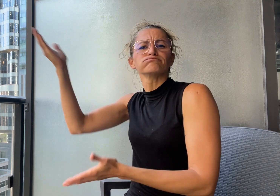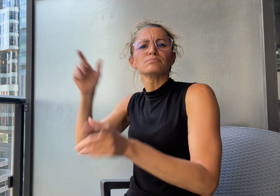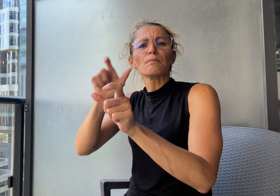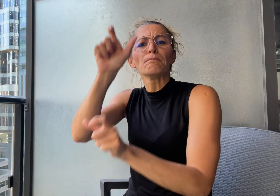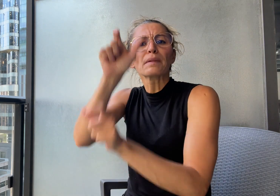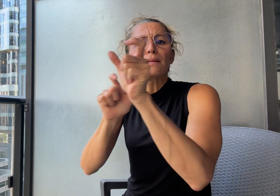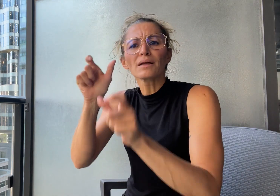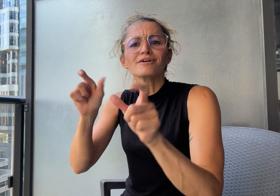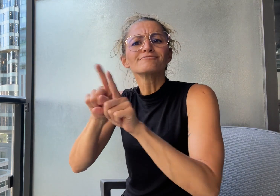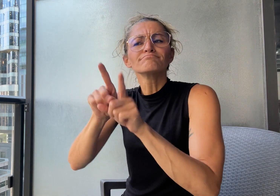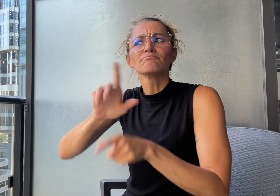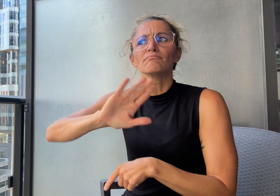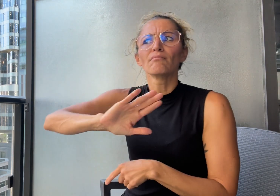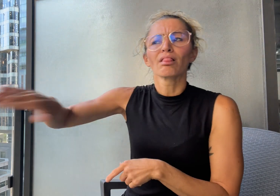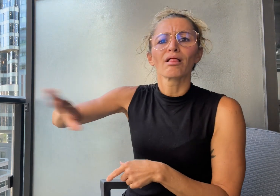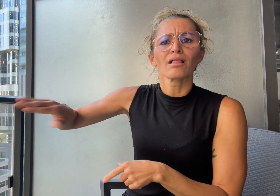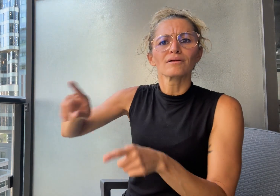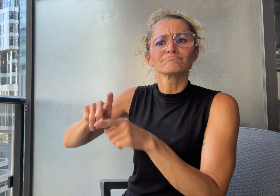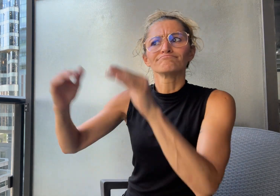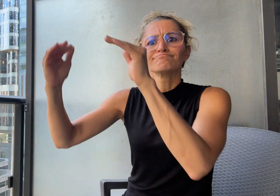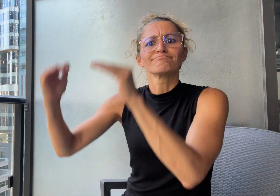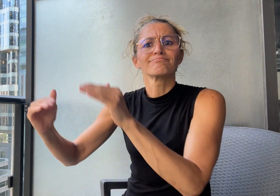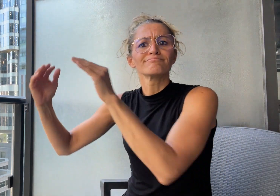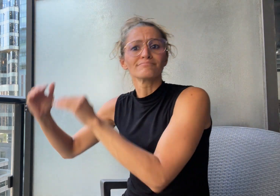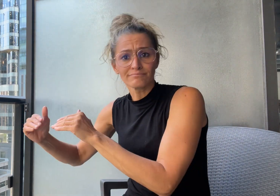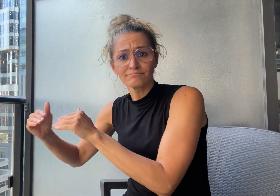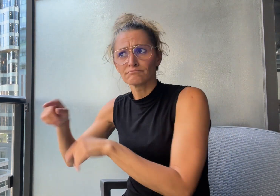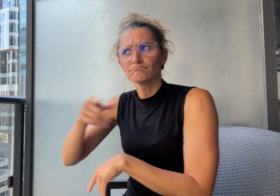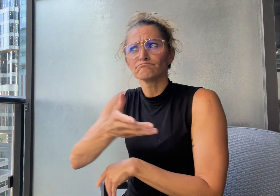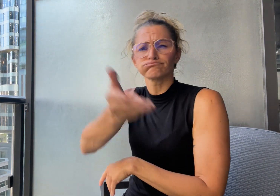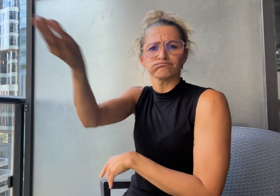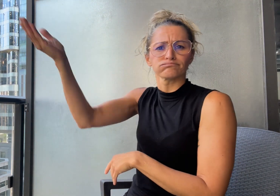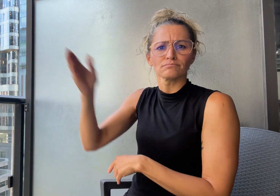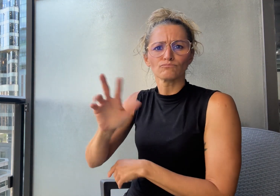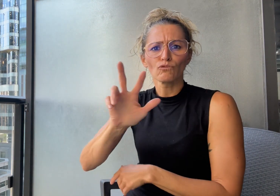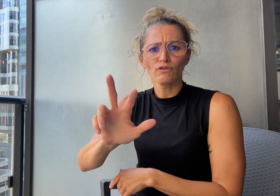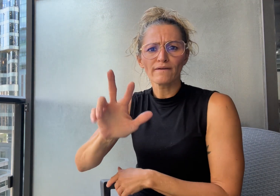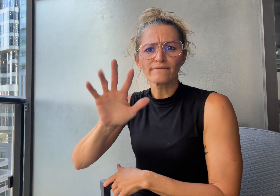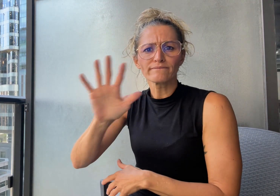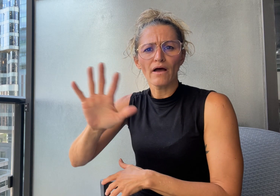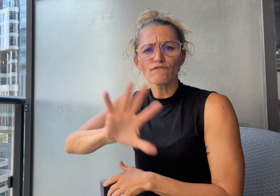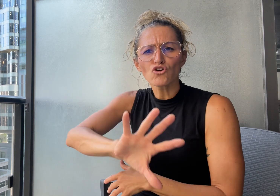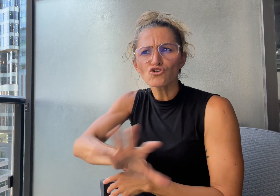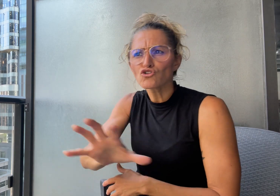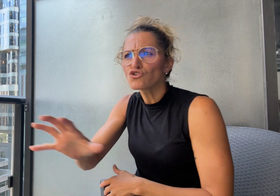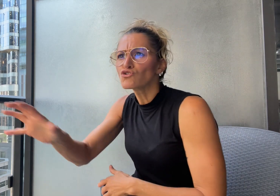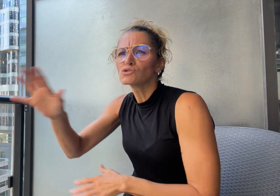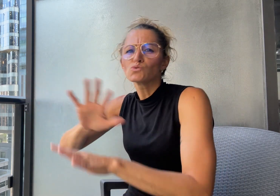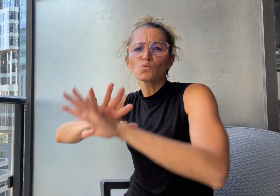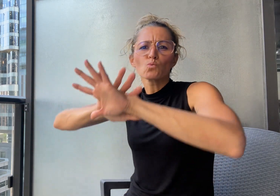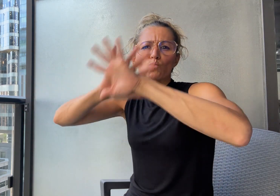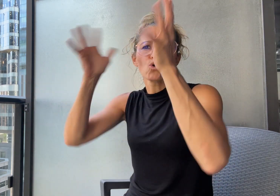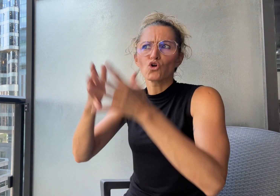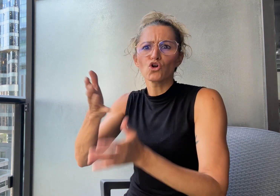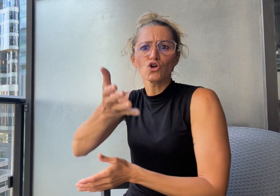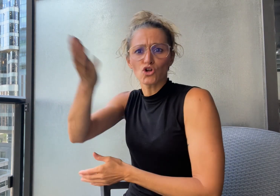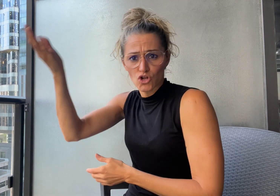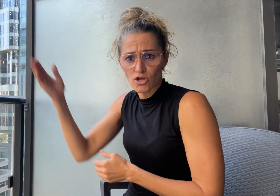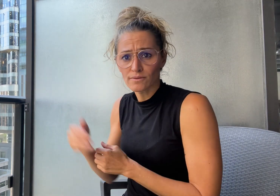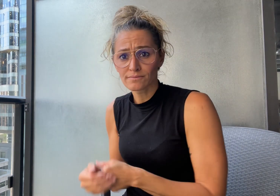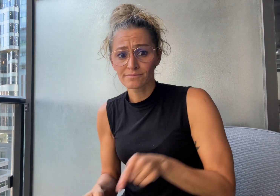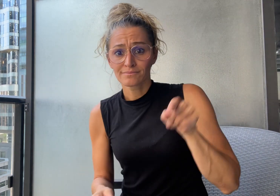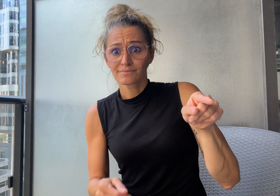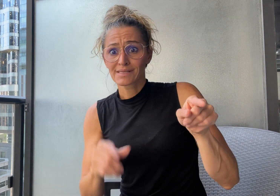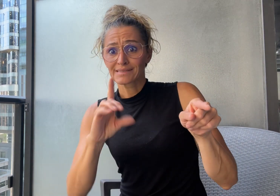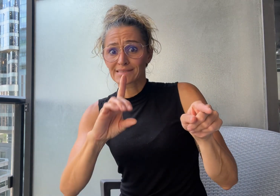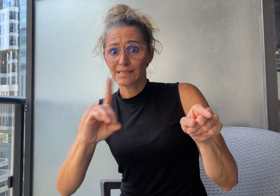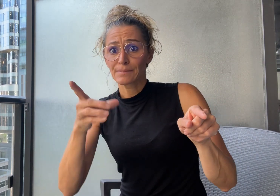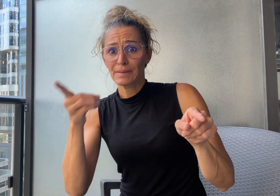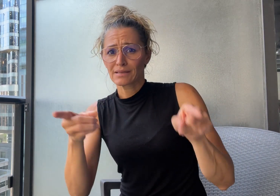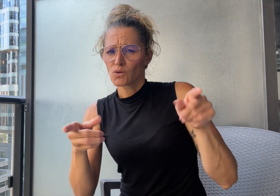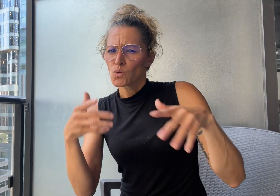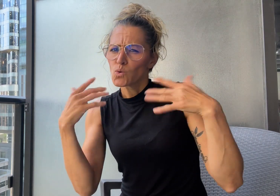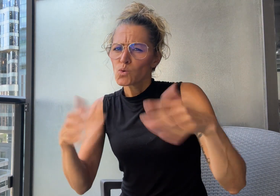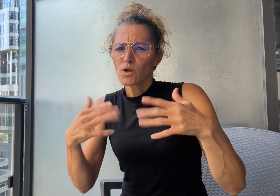in 35 countries worldwide. DDP is dedicated to working alongside